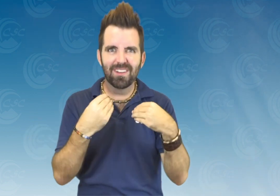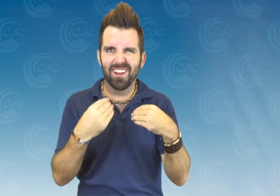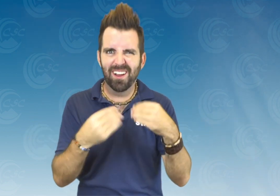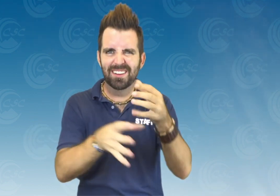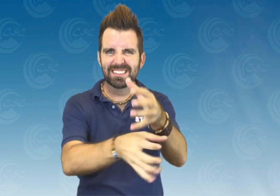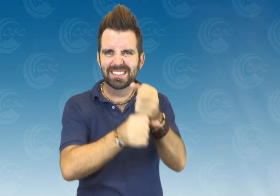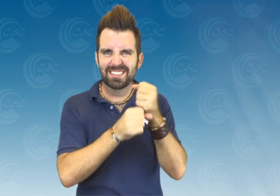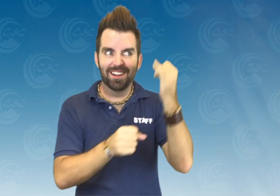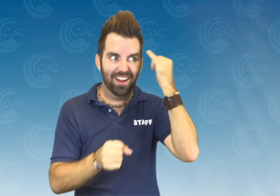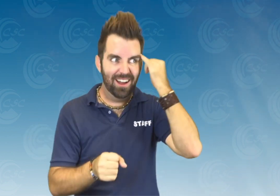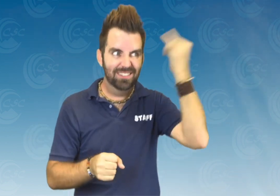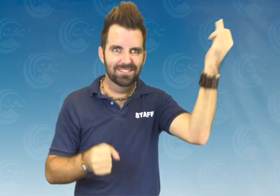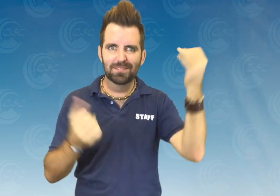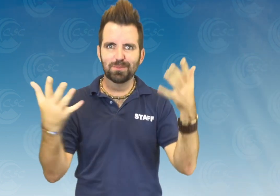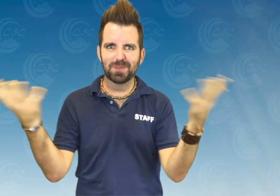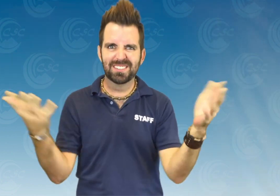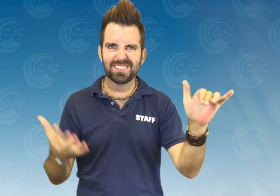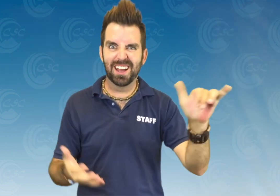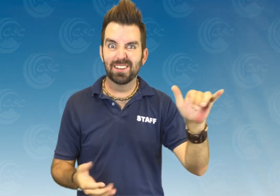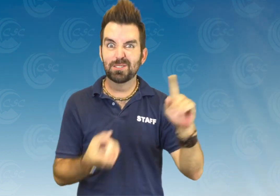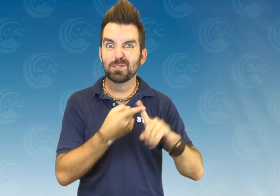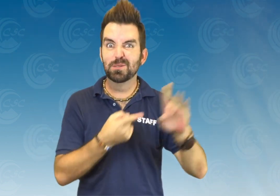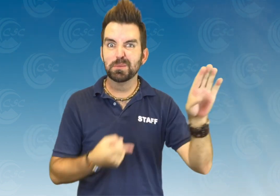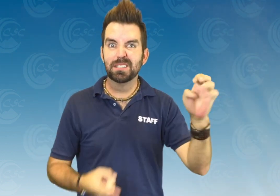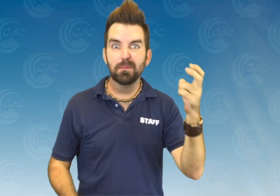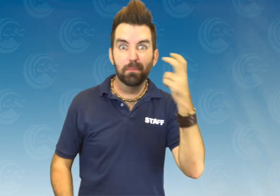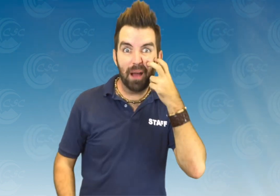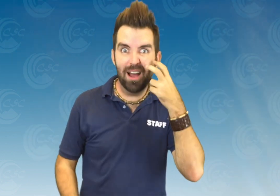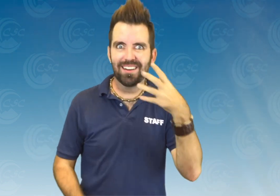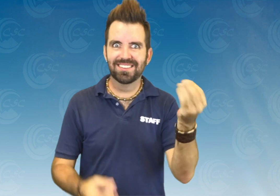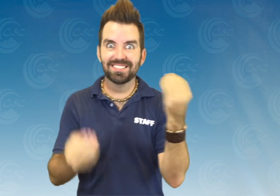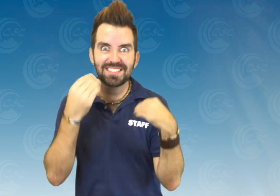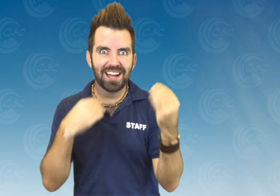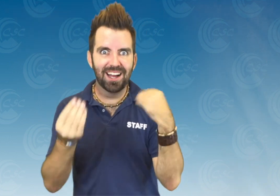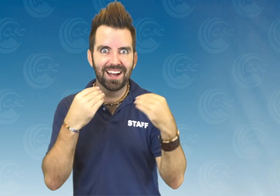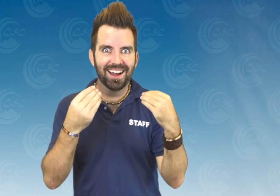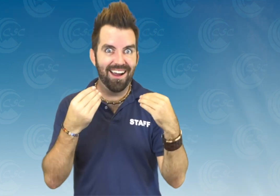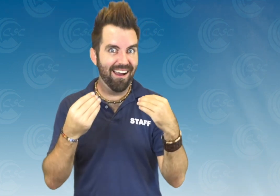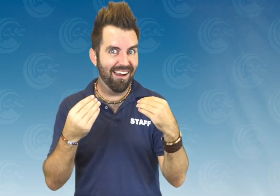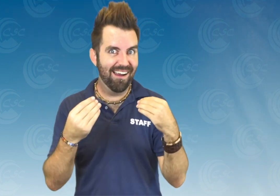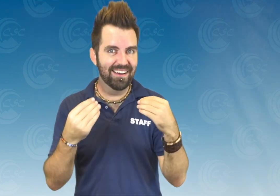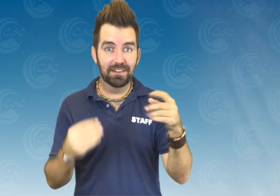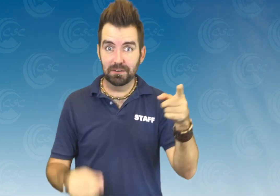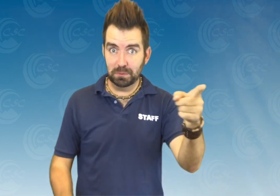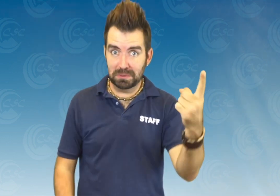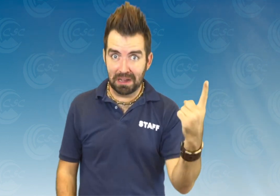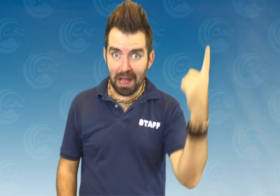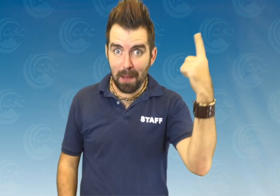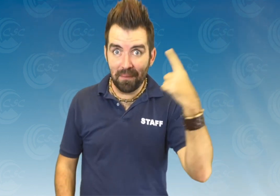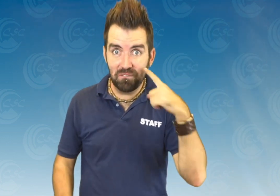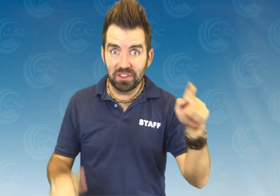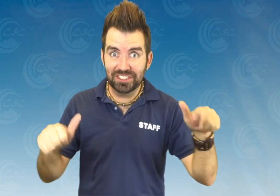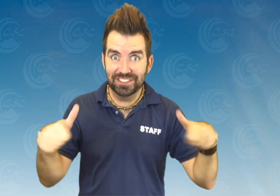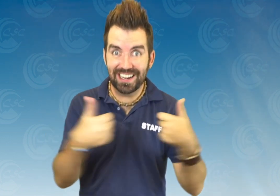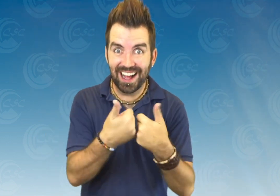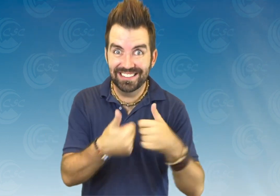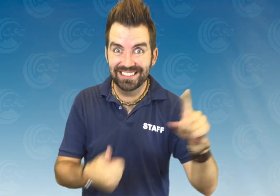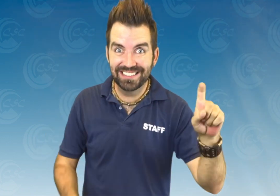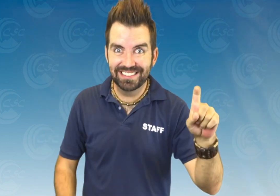So, that way, you would get the idea of what it is like to be blind and eat. Are you up for the challenge?